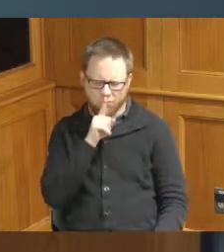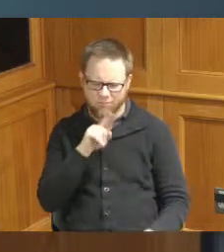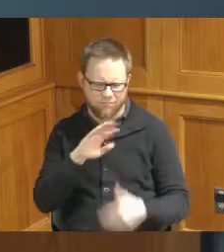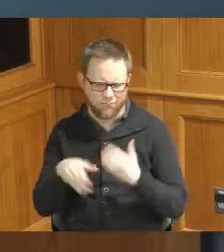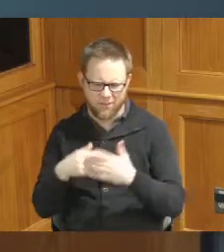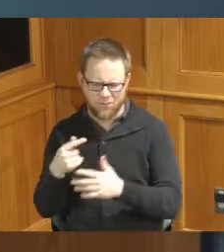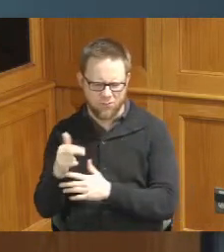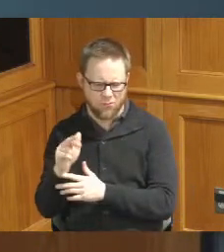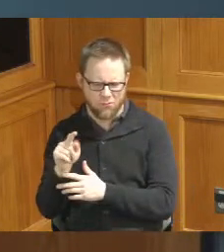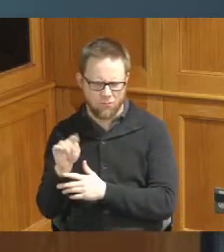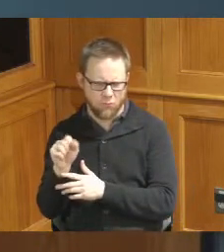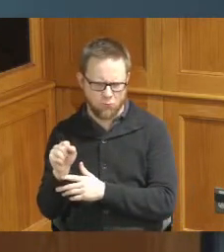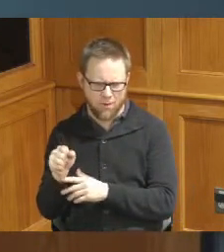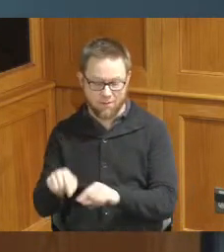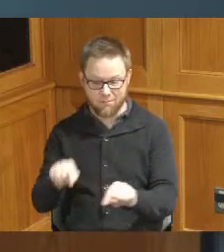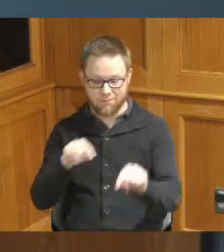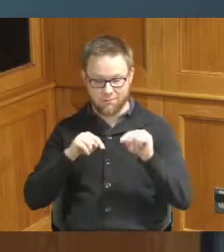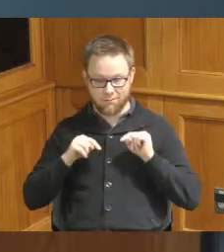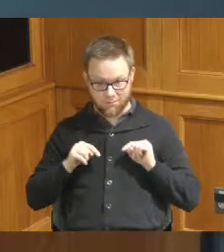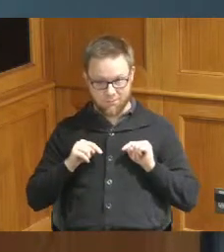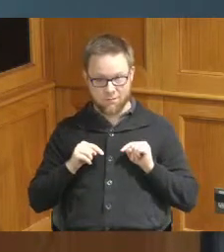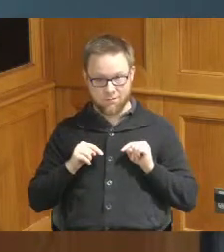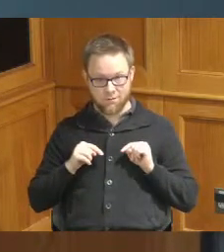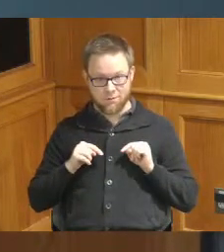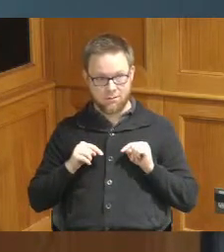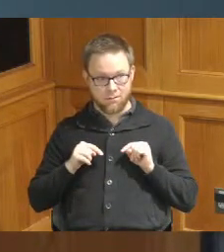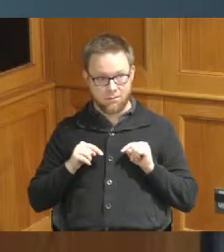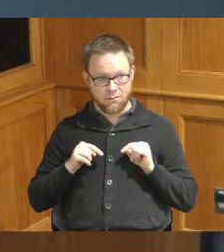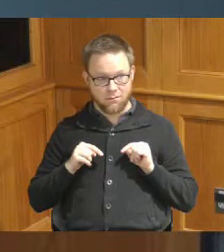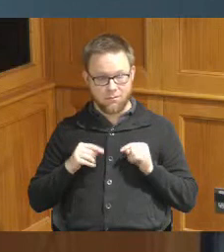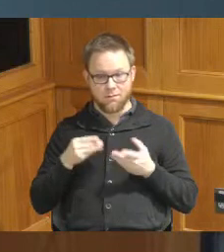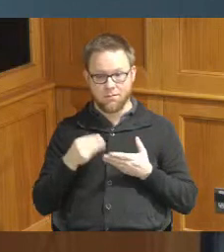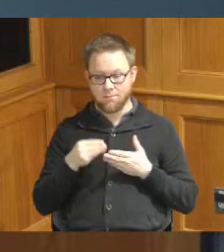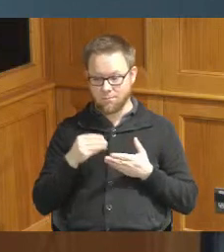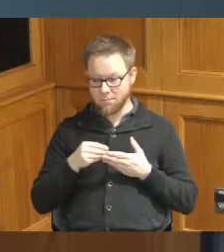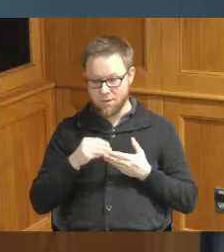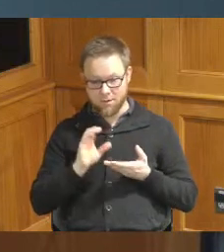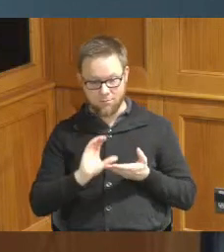just go back I want to say on all these grants we give the dollars to these organizations very